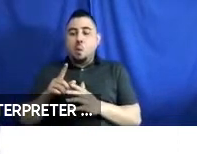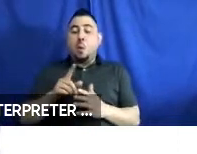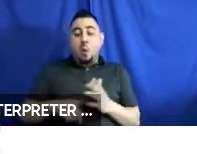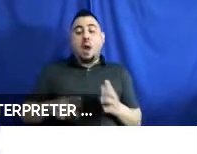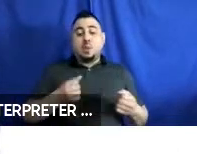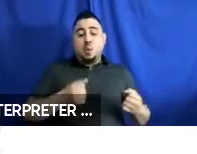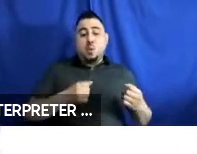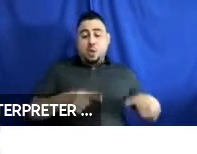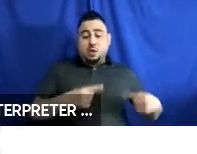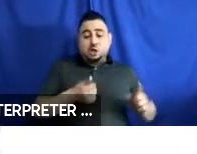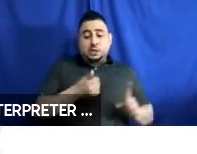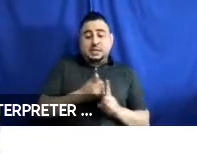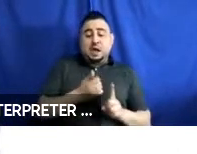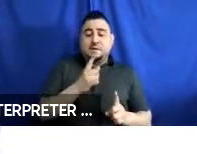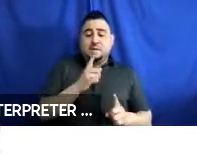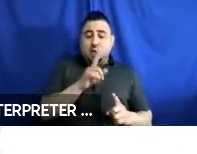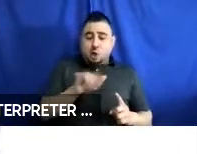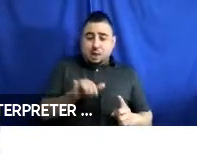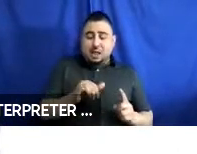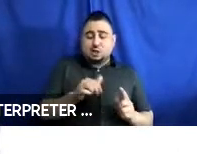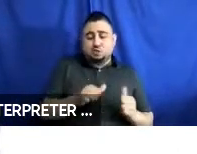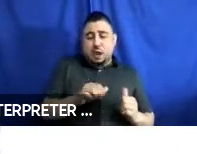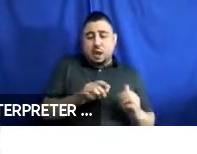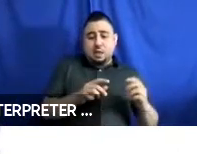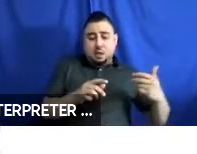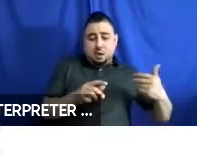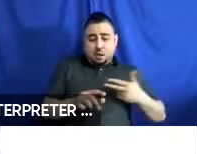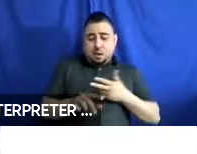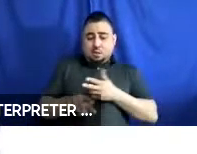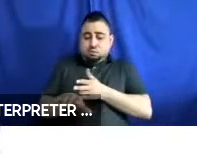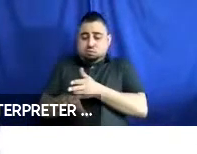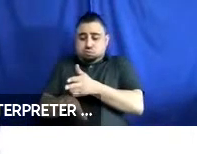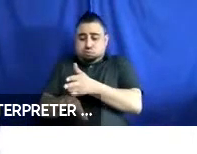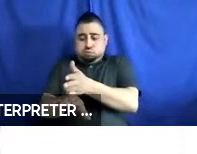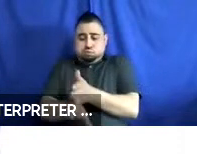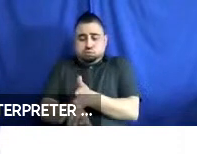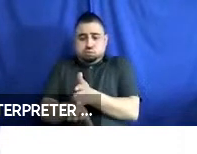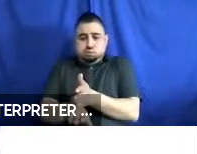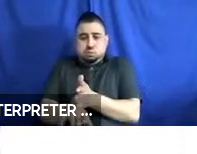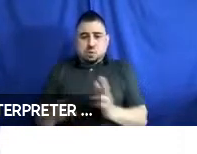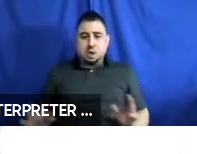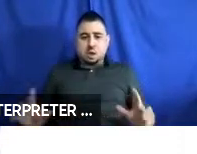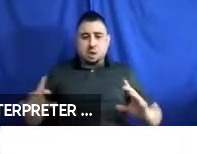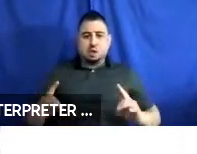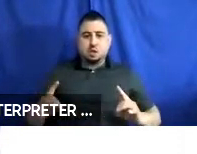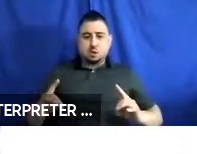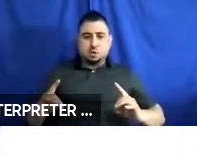So, we try to secure them near the hooks that you would use with the four-point strap tiedown